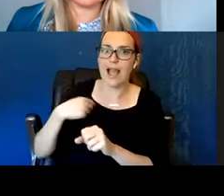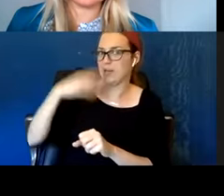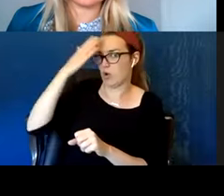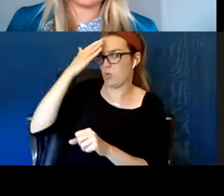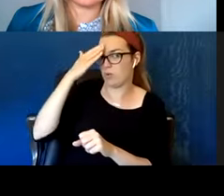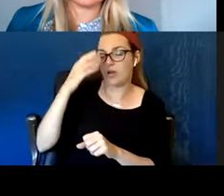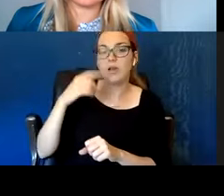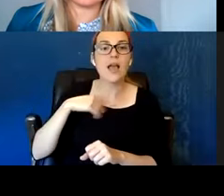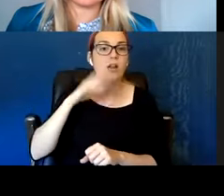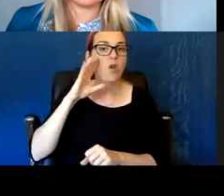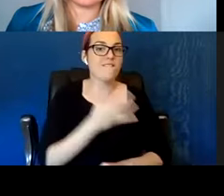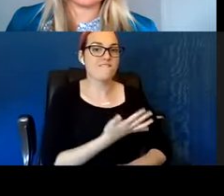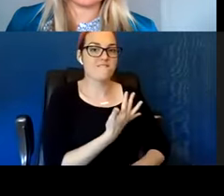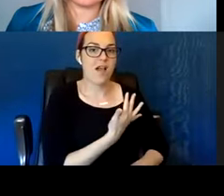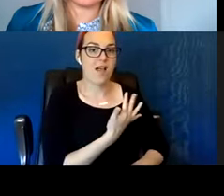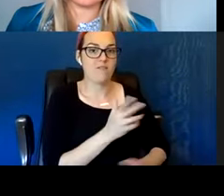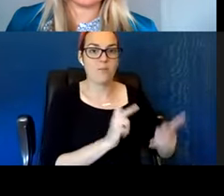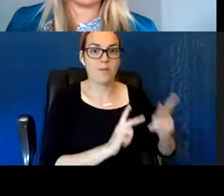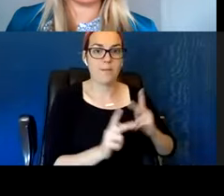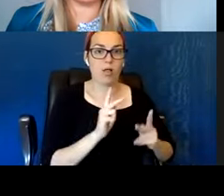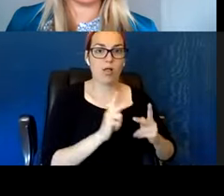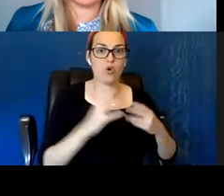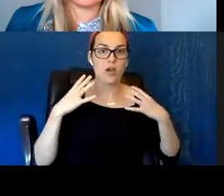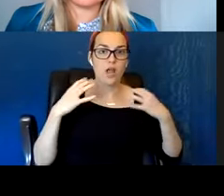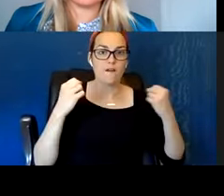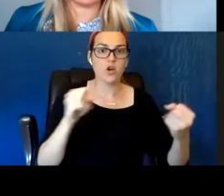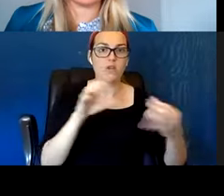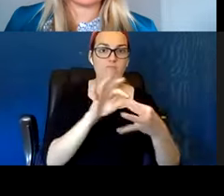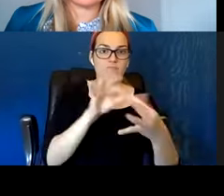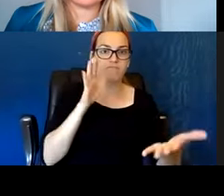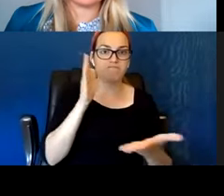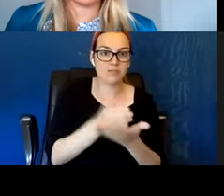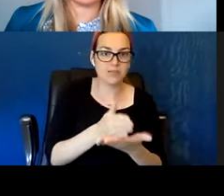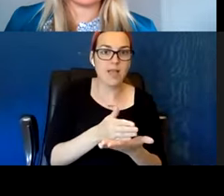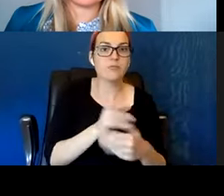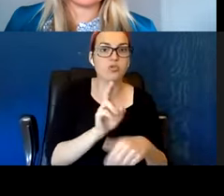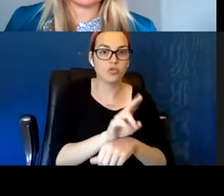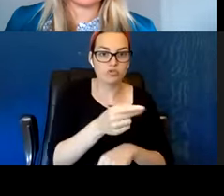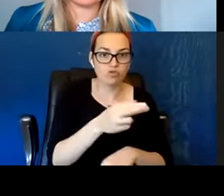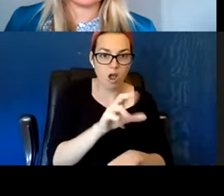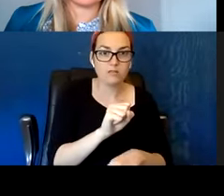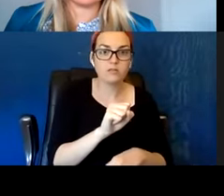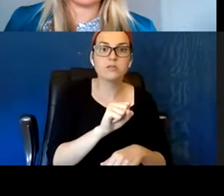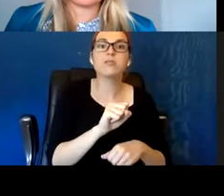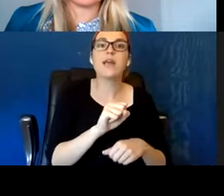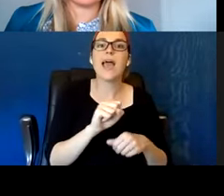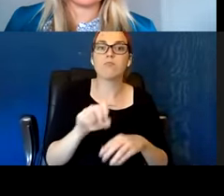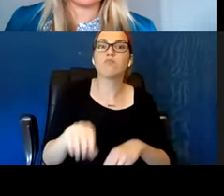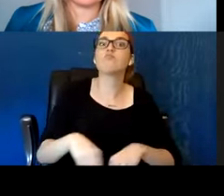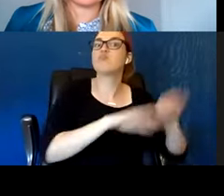who got clean and got up off the street. And I know five others who are underway,